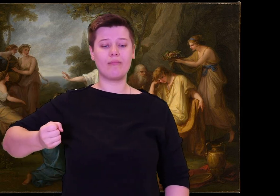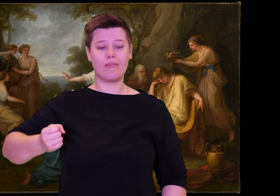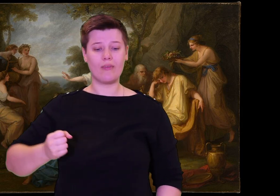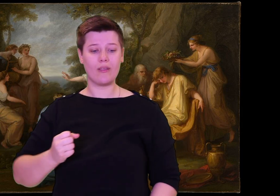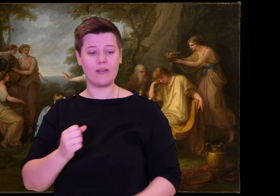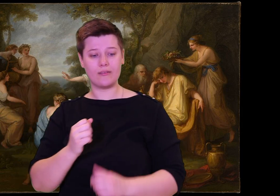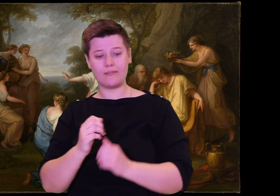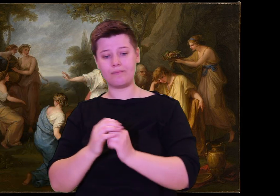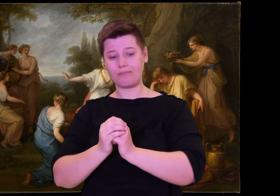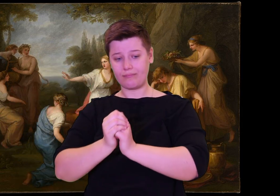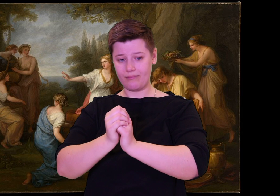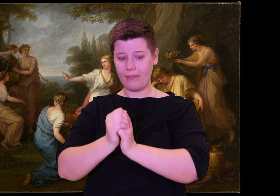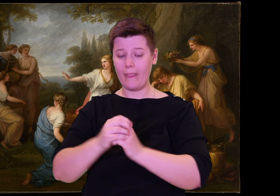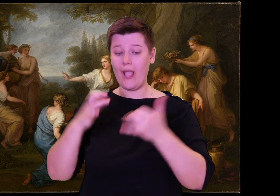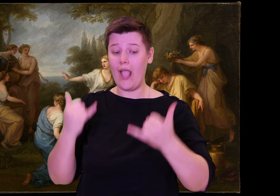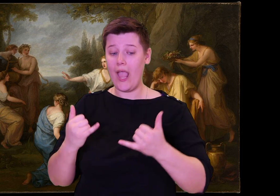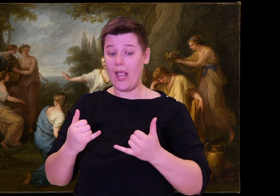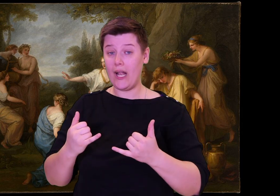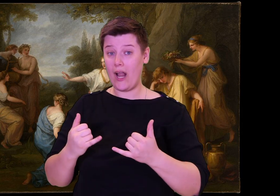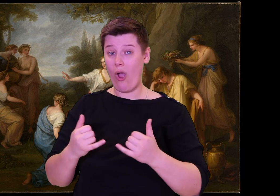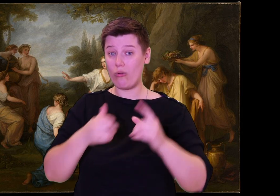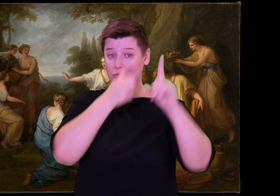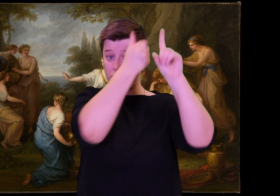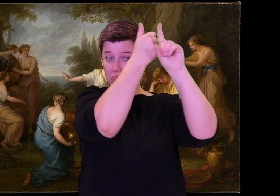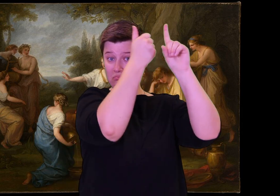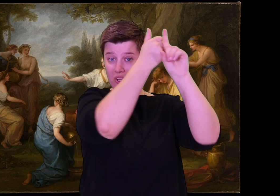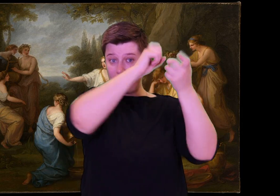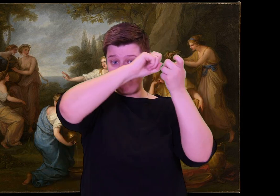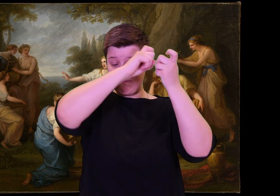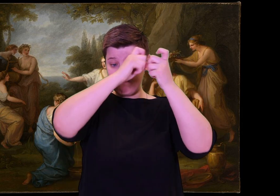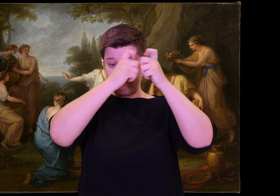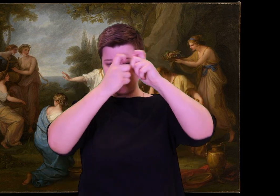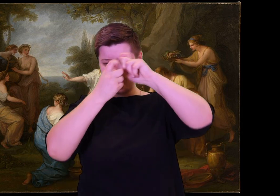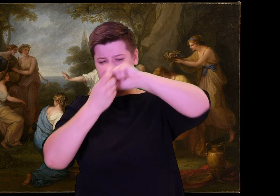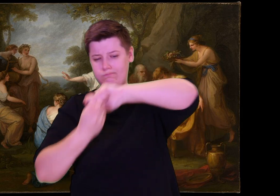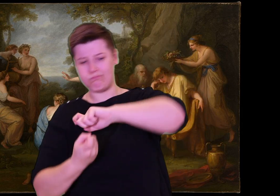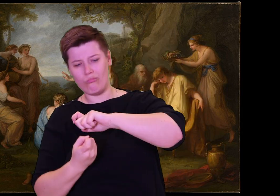Inside the high-roofed hall, he set her spear beside a pillar in a polished stand,